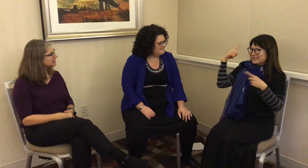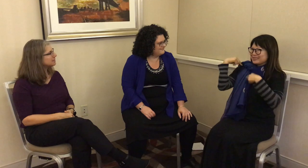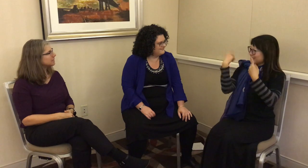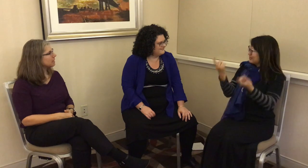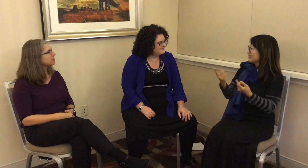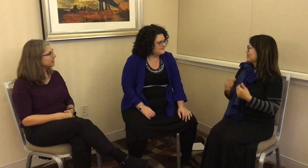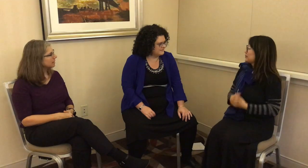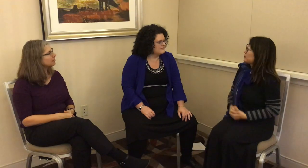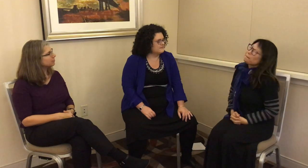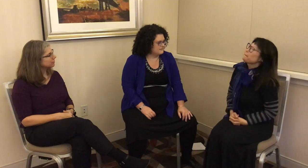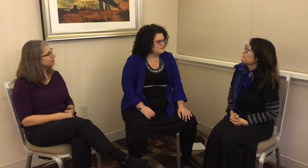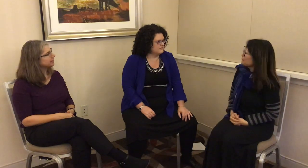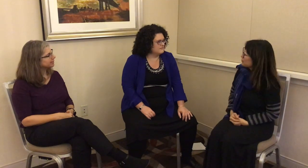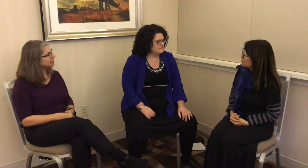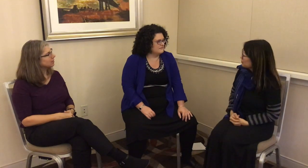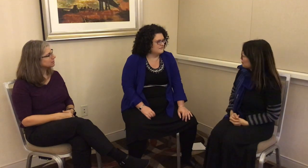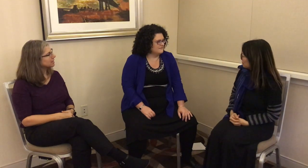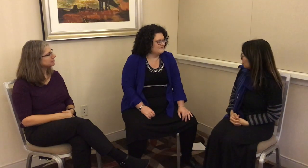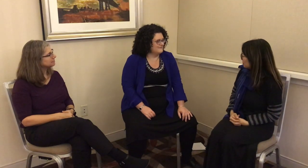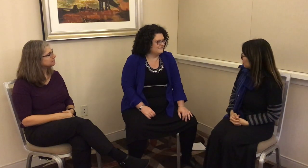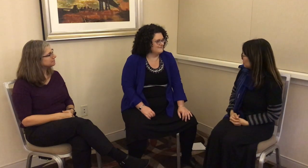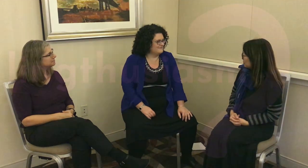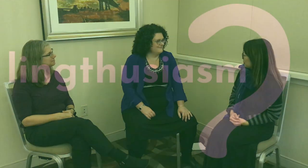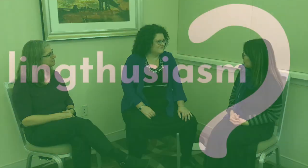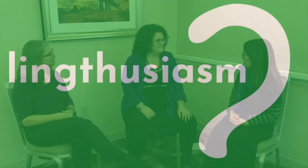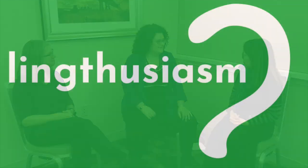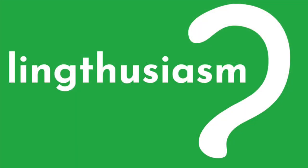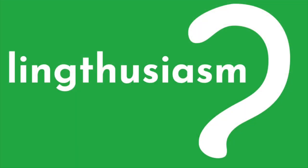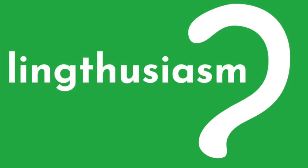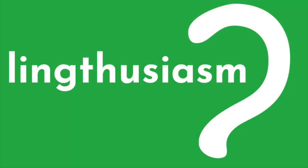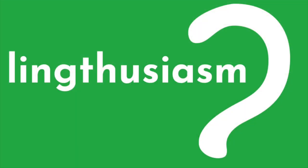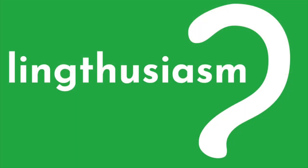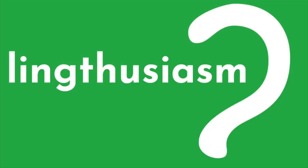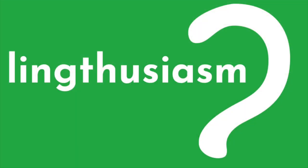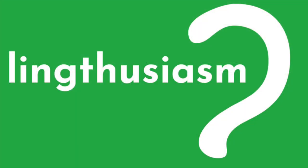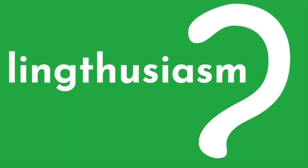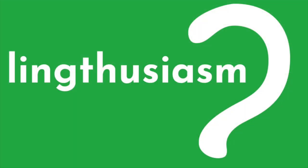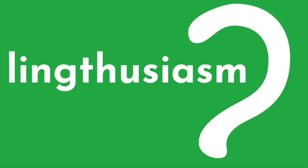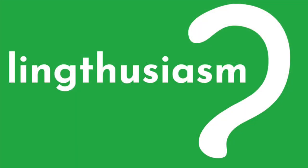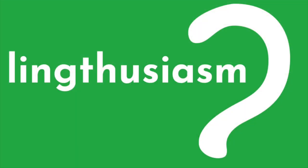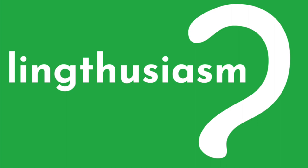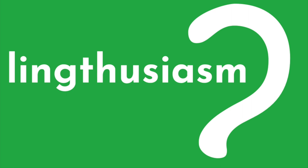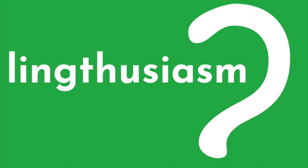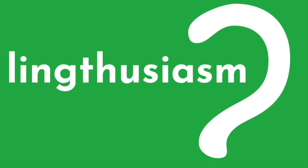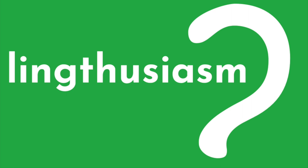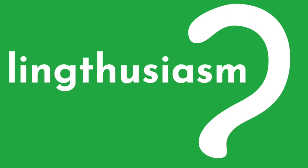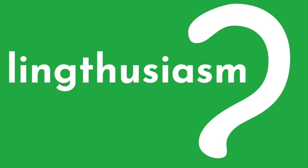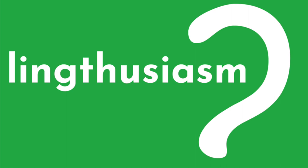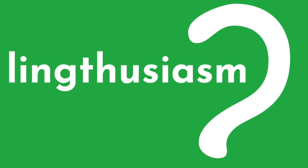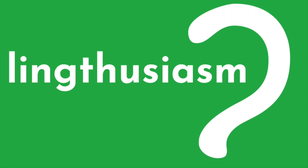I’ve been thinking about for a very, very long time.